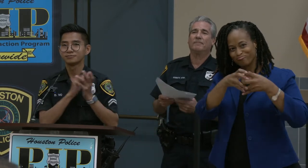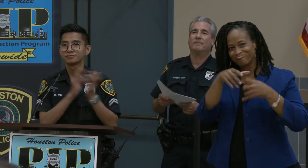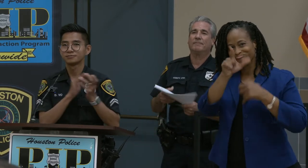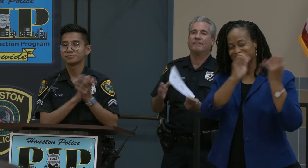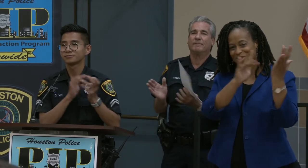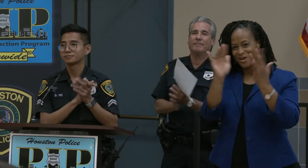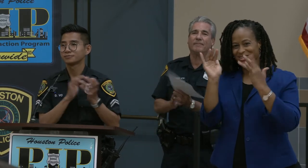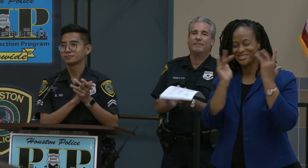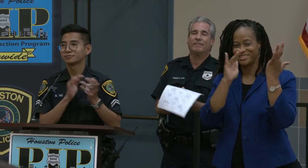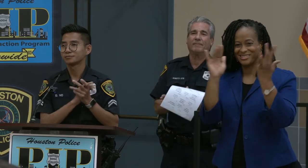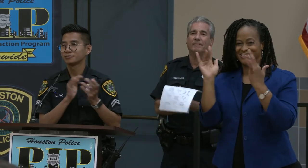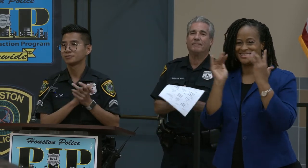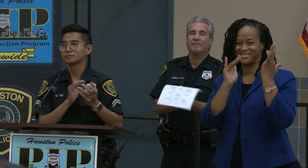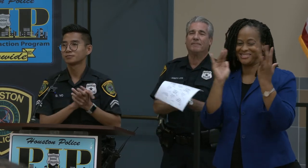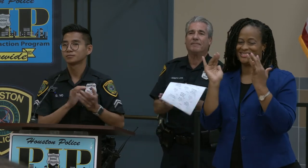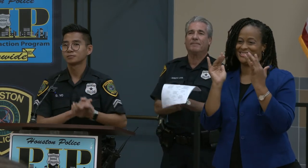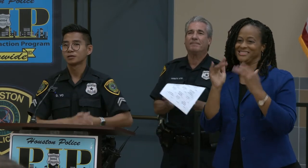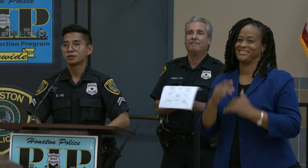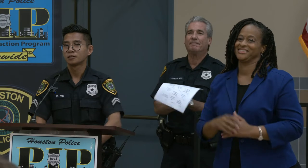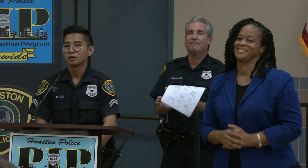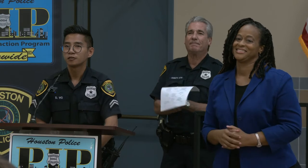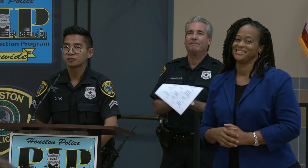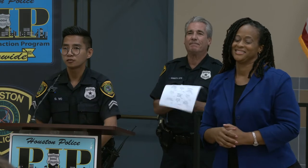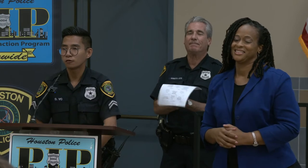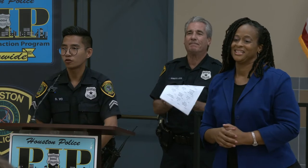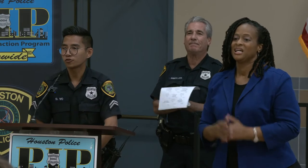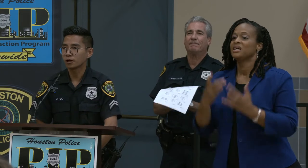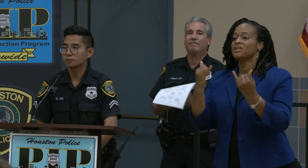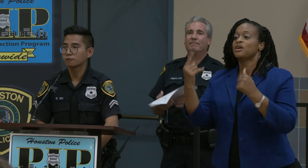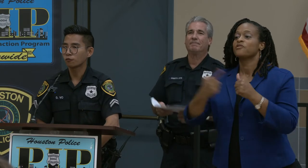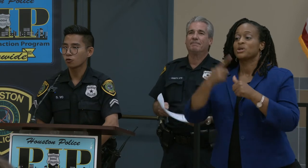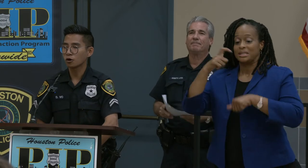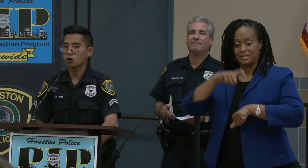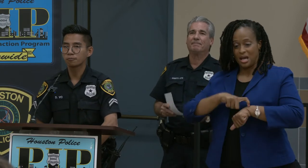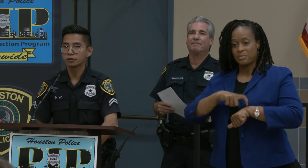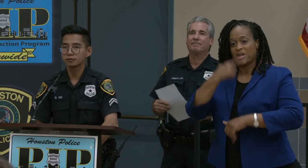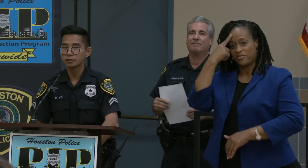This is the first time for our city